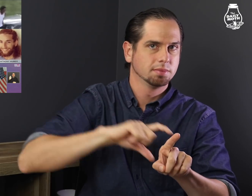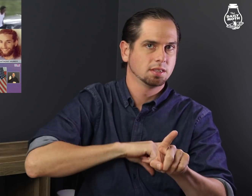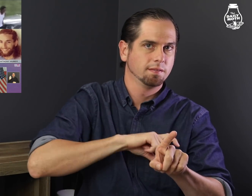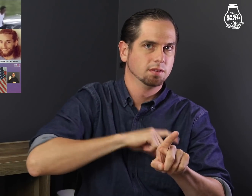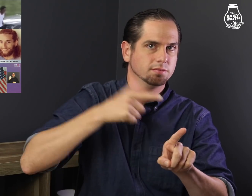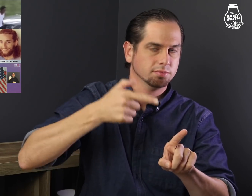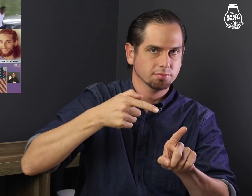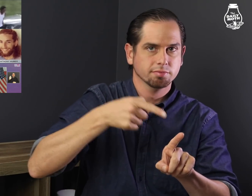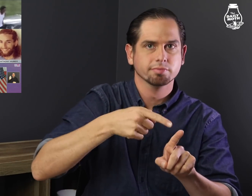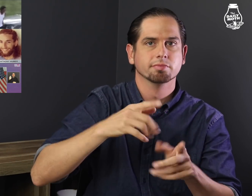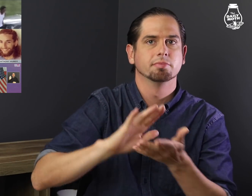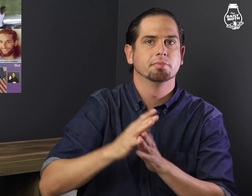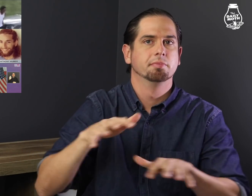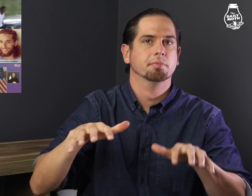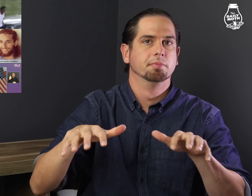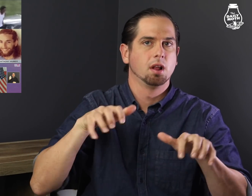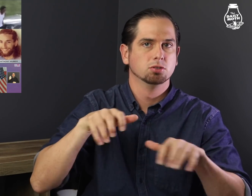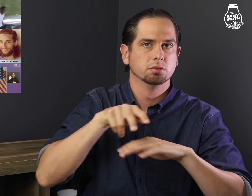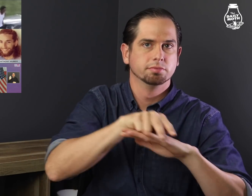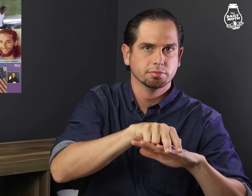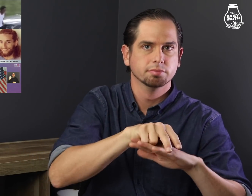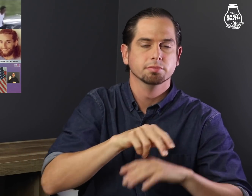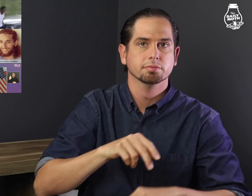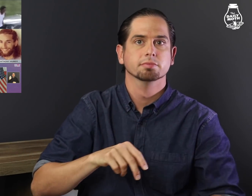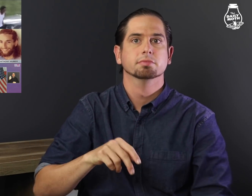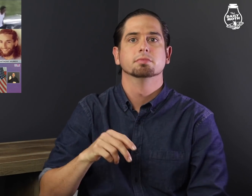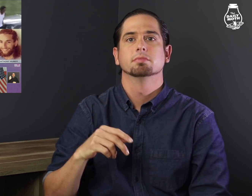a police officer, causing him to become paralyzed.